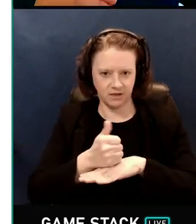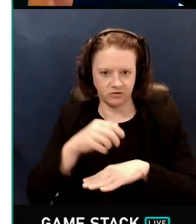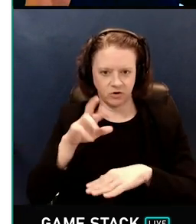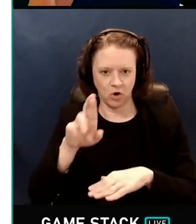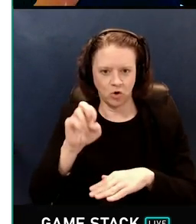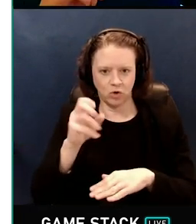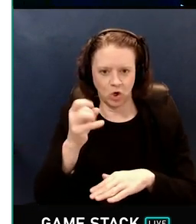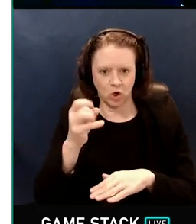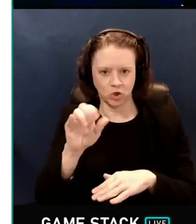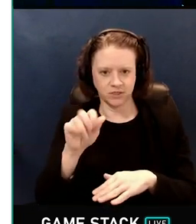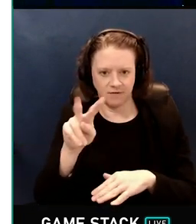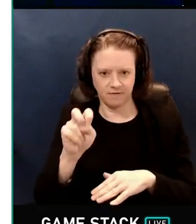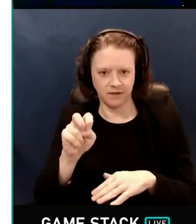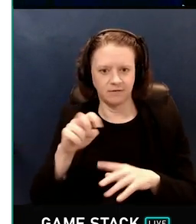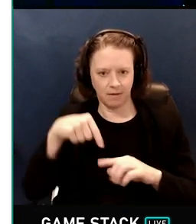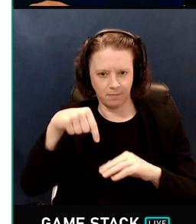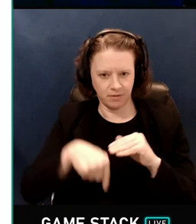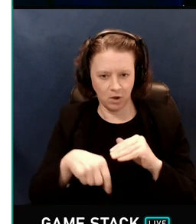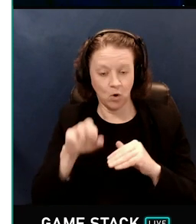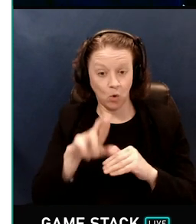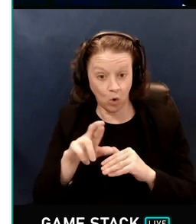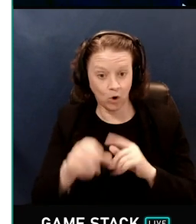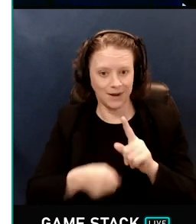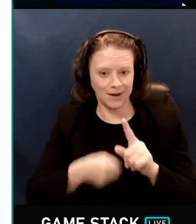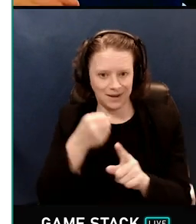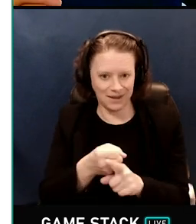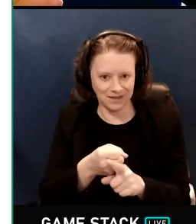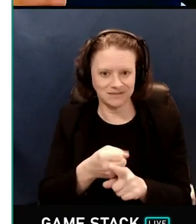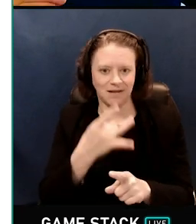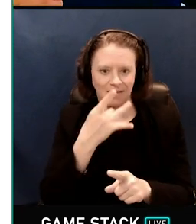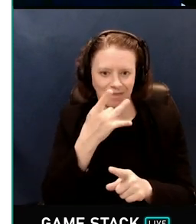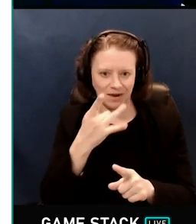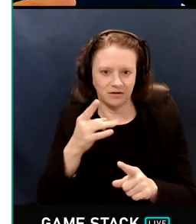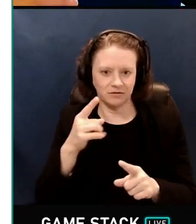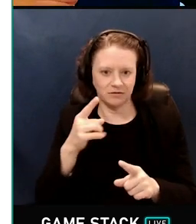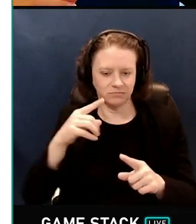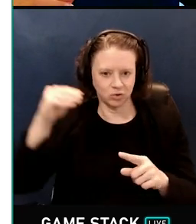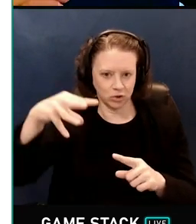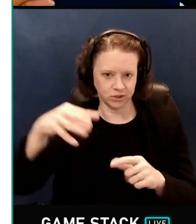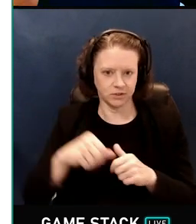purely emissive surface, a light source. It's extremely effective,